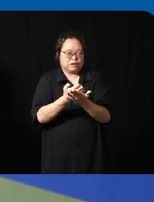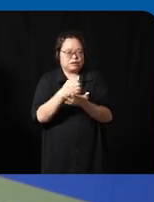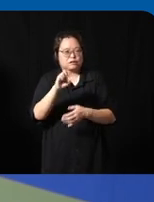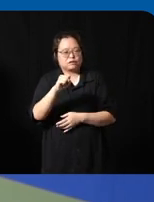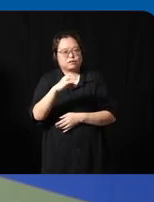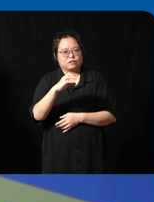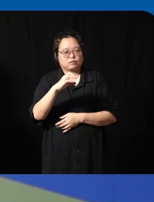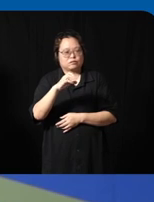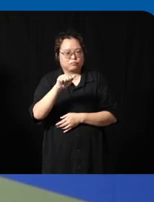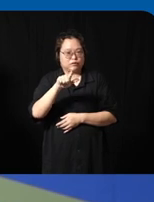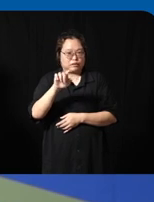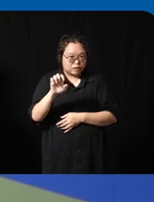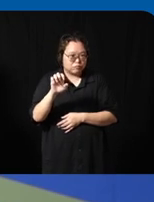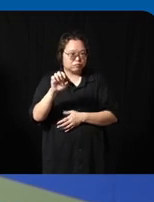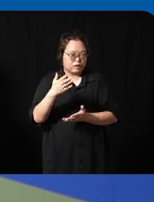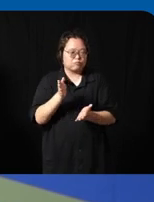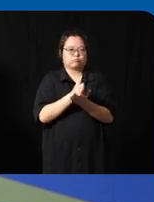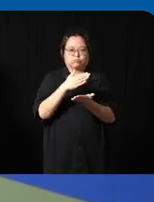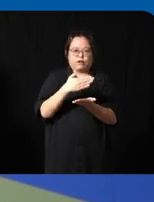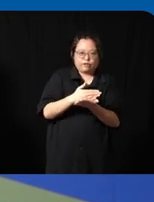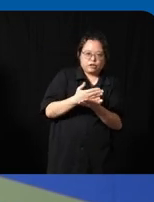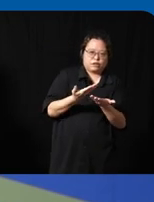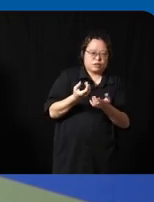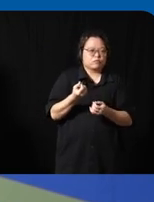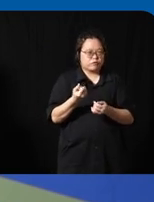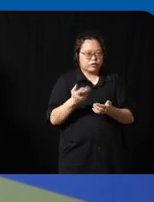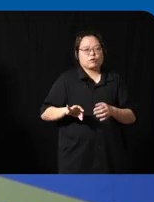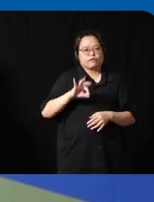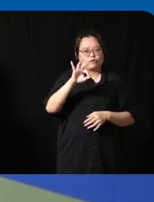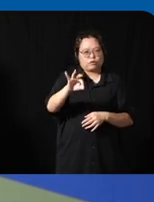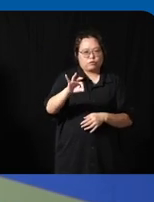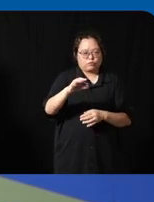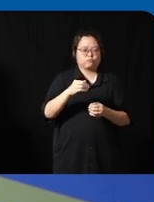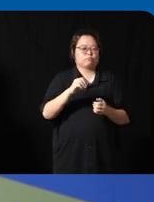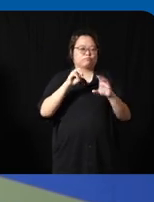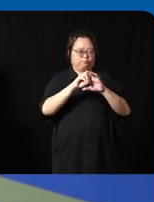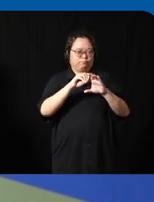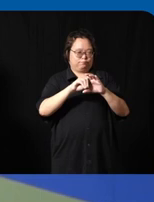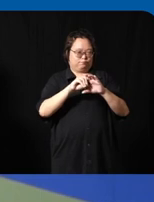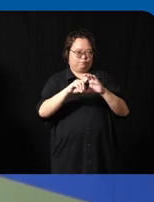that the market is the address addressable maret Market is a lot wider so I think the key thing